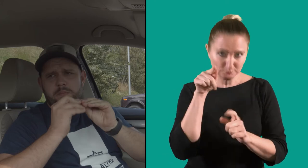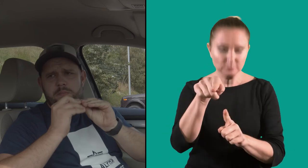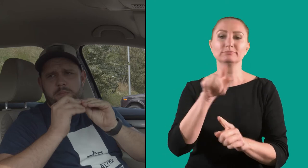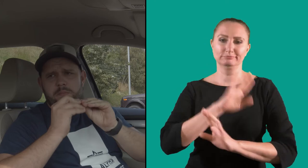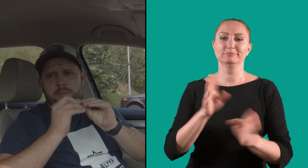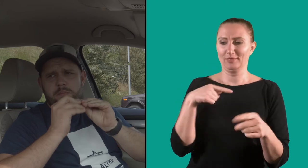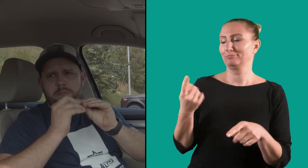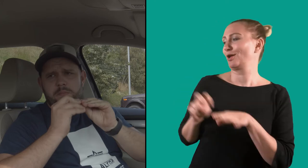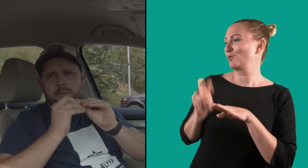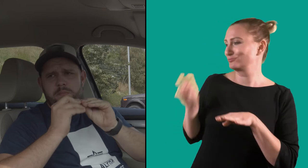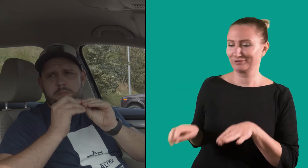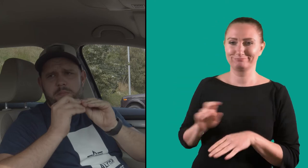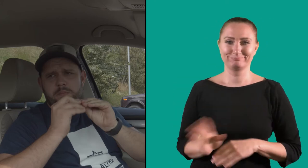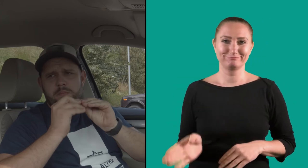where he wants to get off.